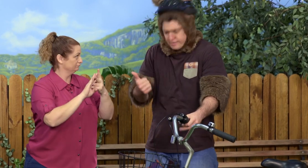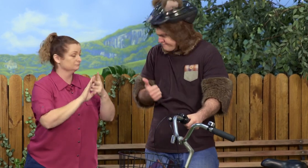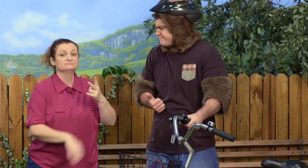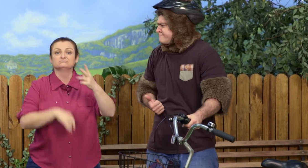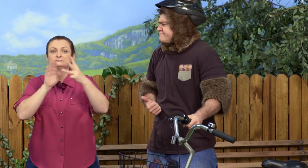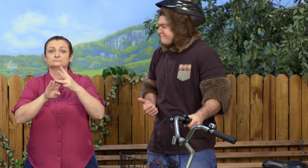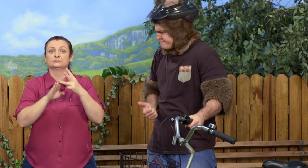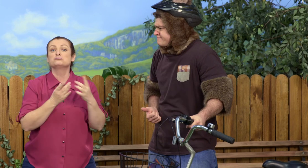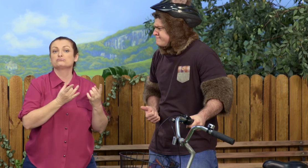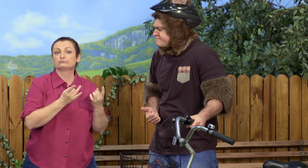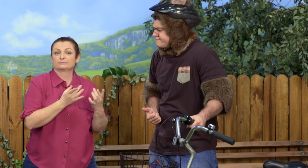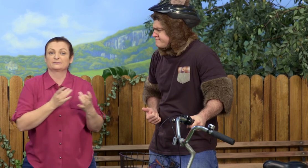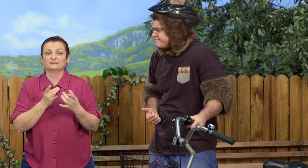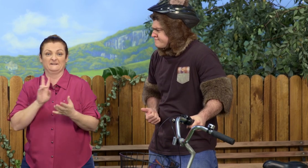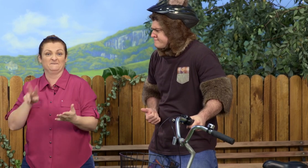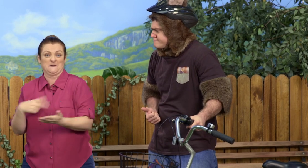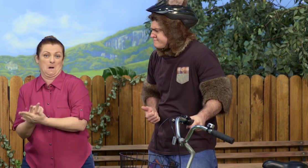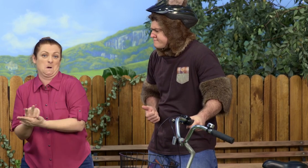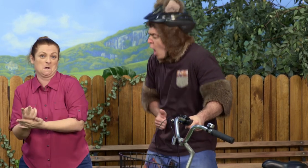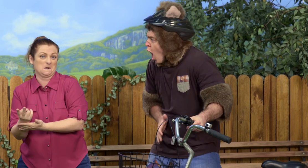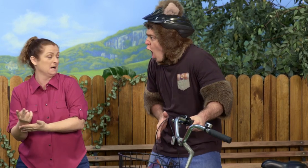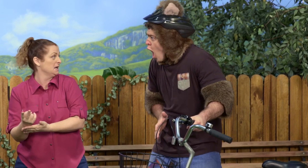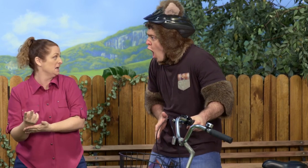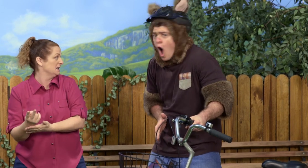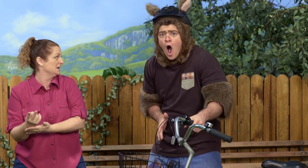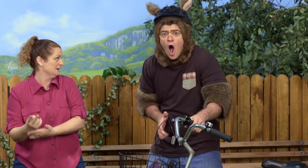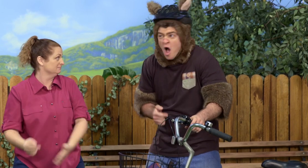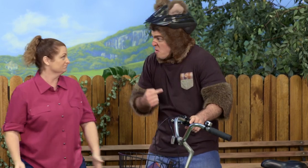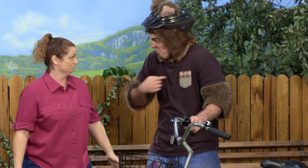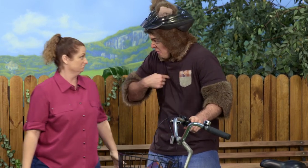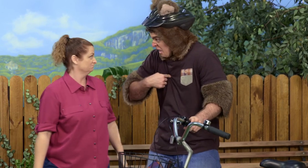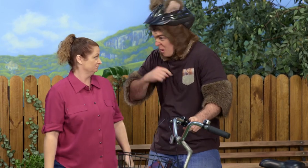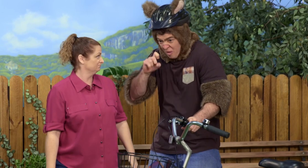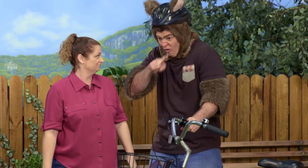And thirdly, you need to be prepared to fall. Will I fall off?